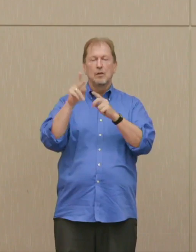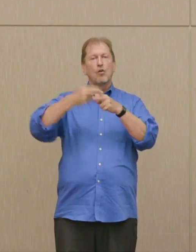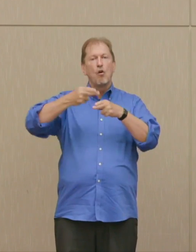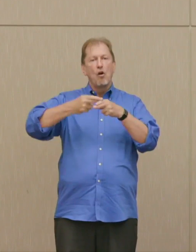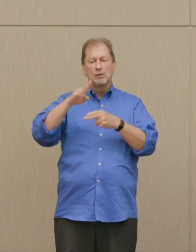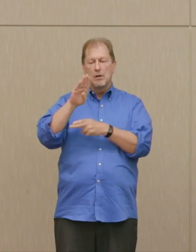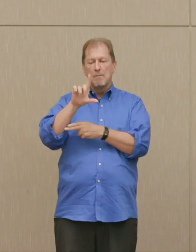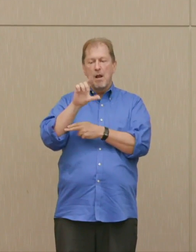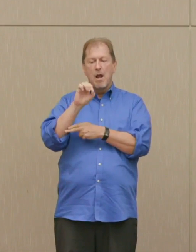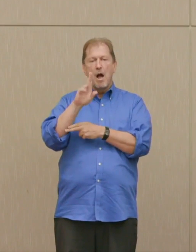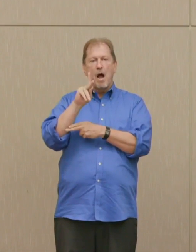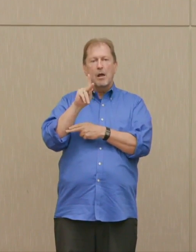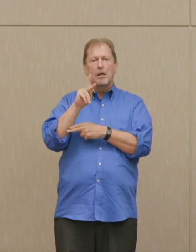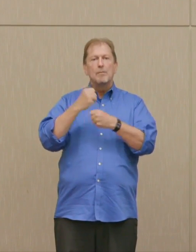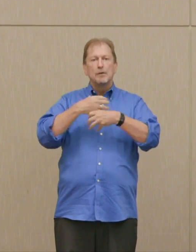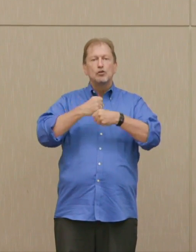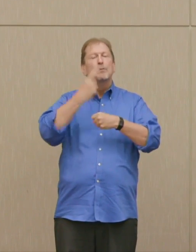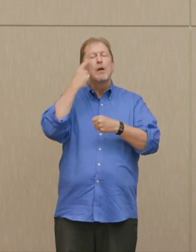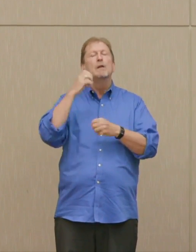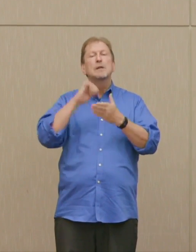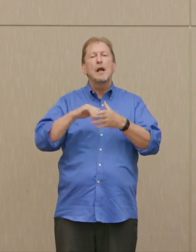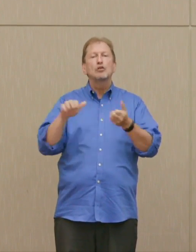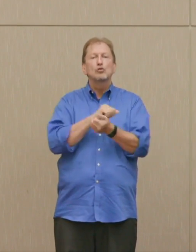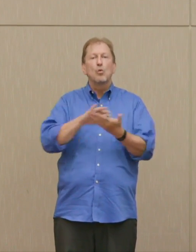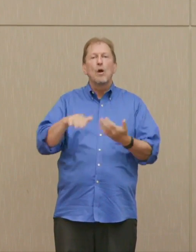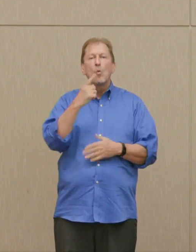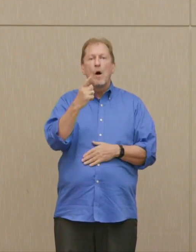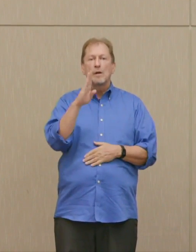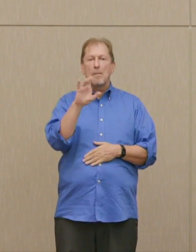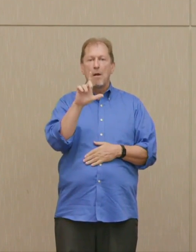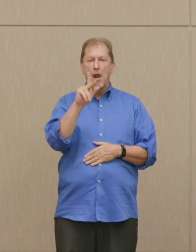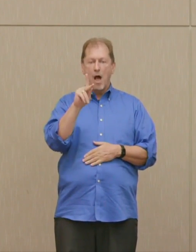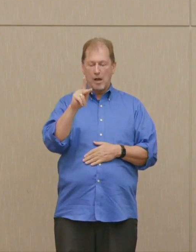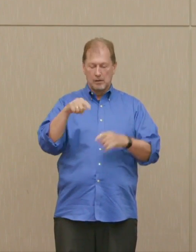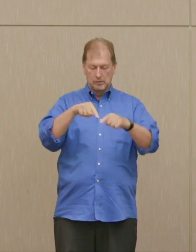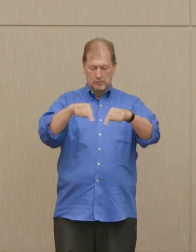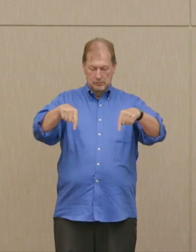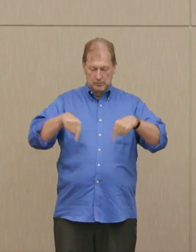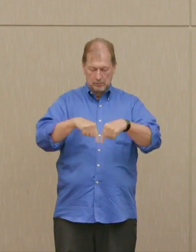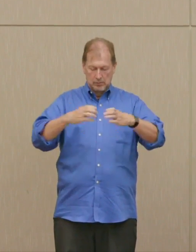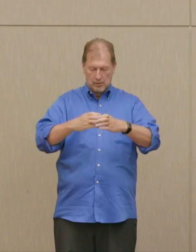This would be 1000 blockbusters in one bomb.